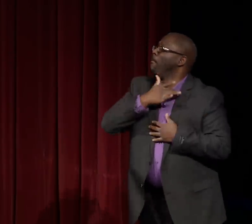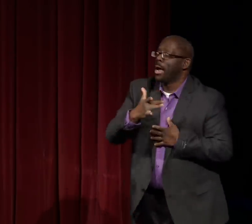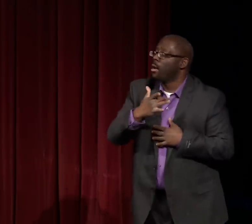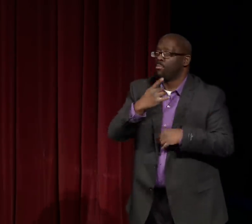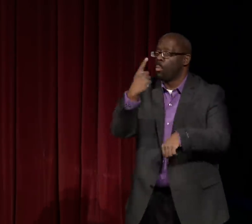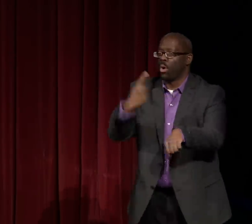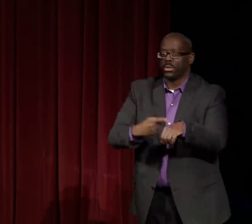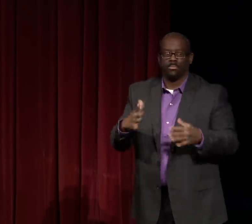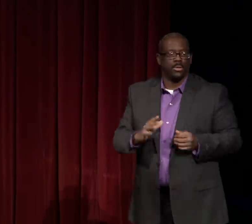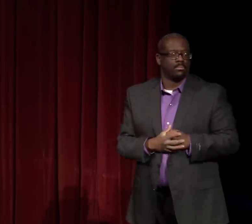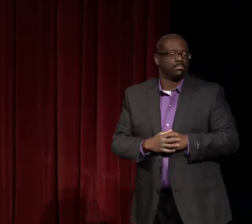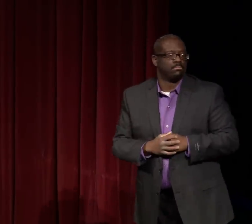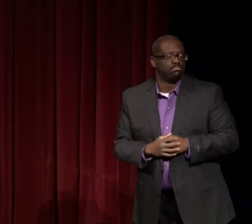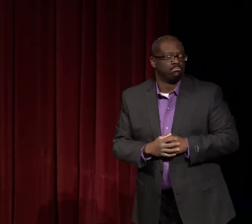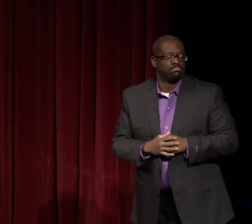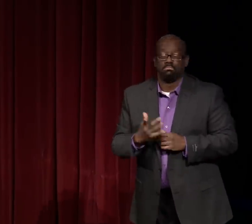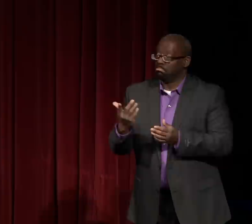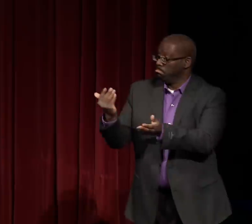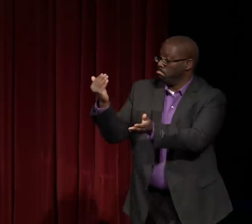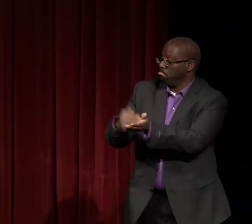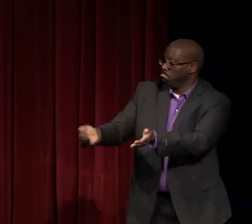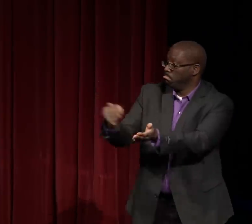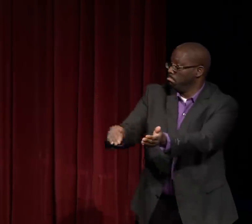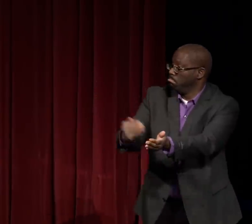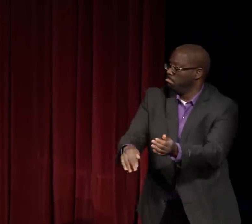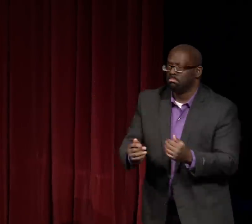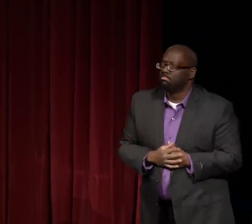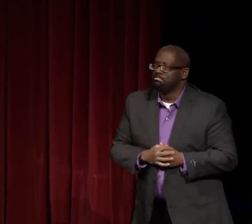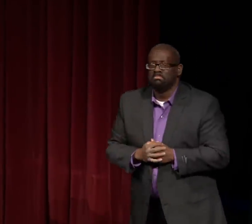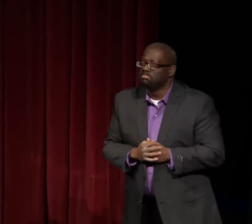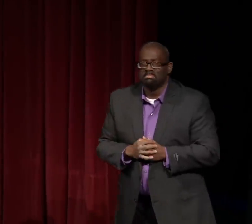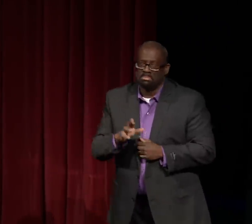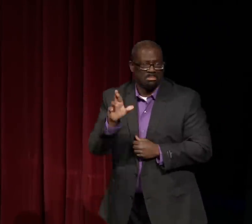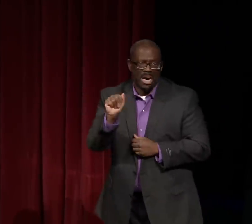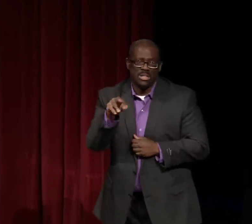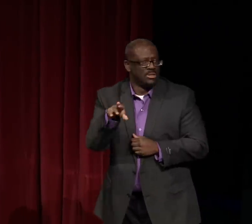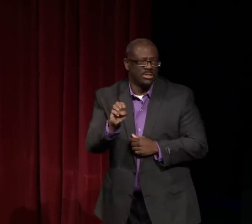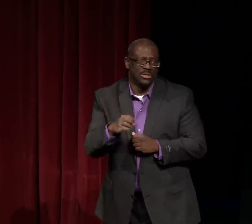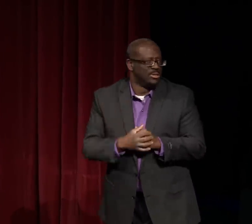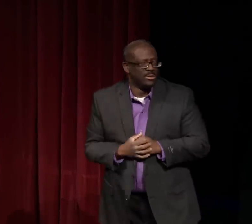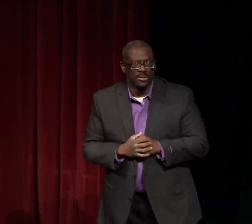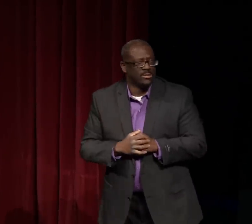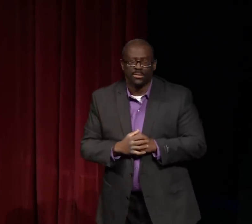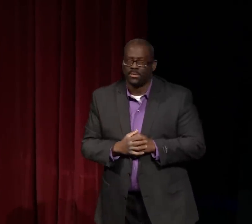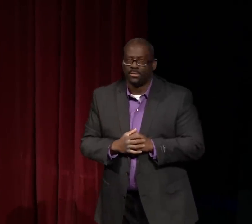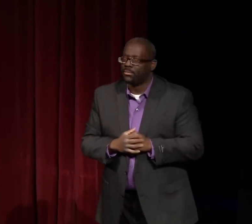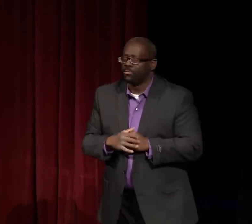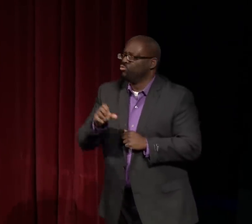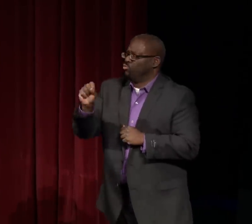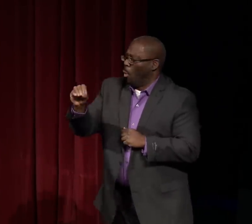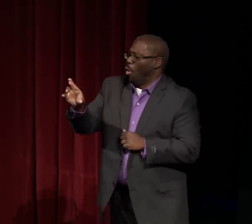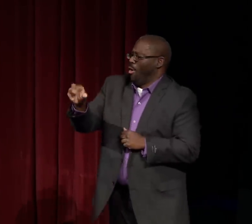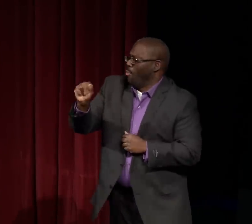And usually it's a one-time deal. It's not something that I do repeatedly.